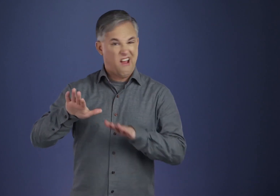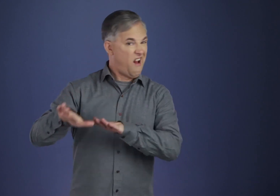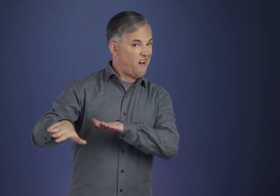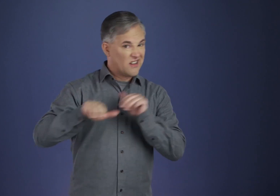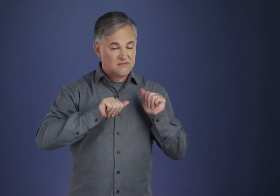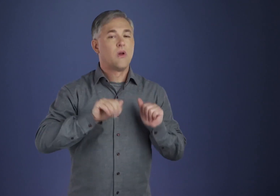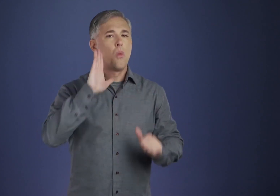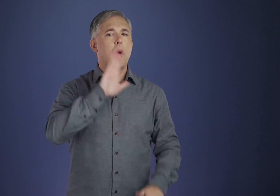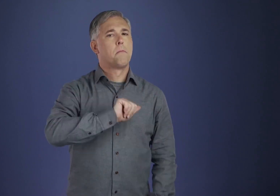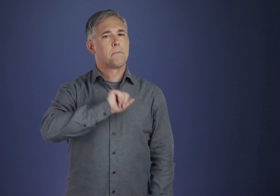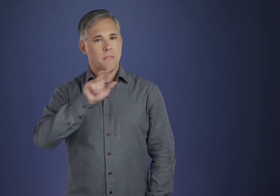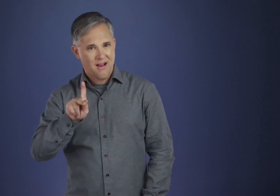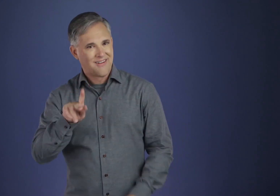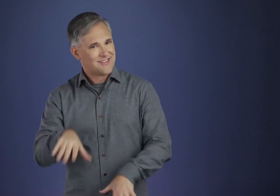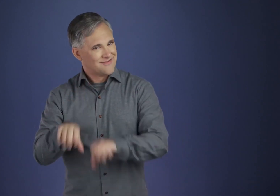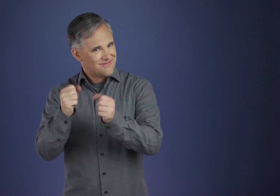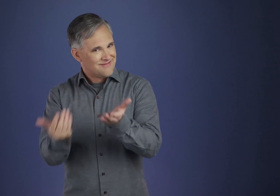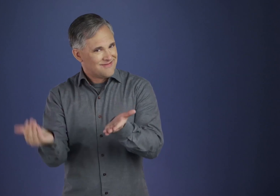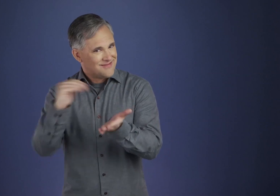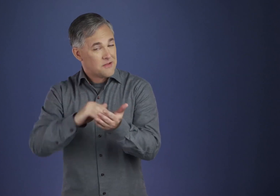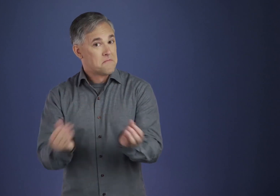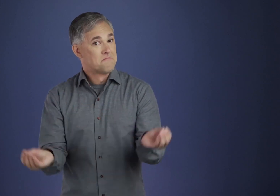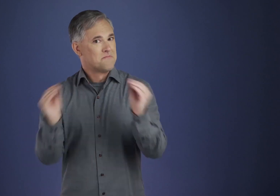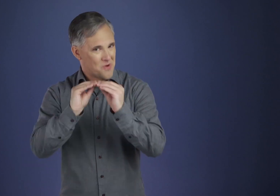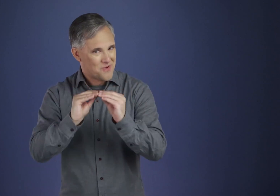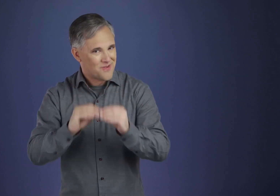will return to the practice of that devotion as never before.